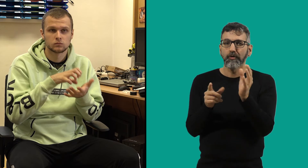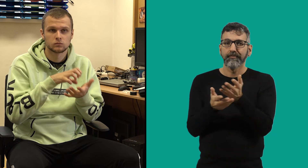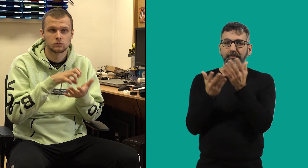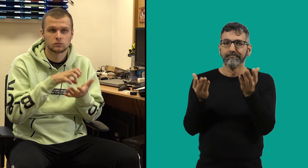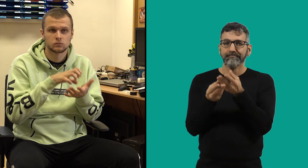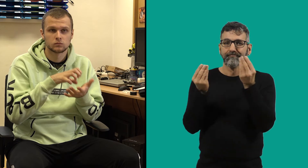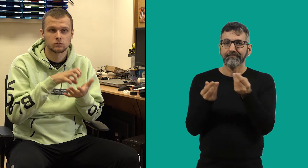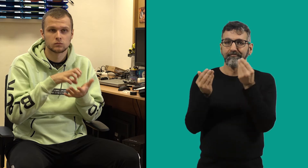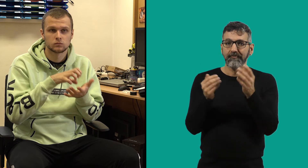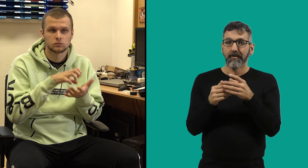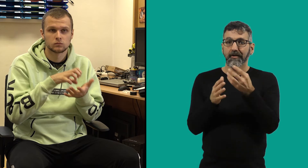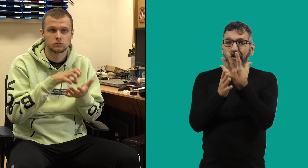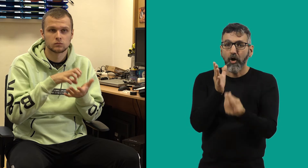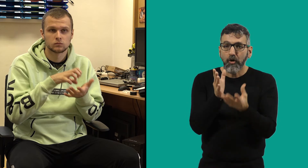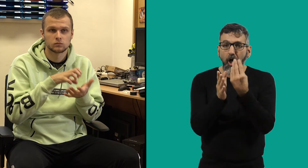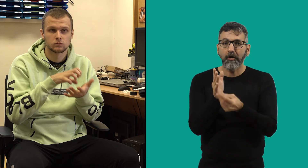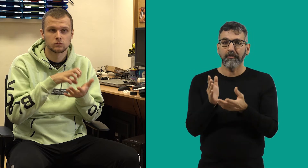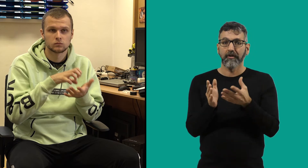Software is working with applications and downloading,